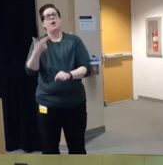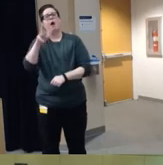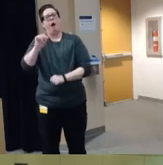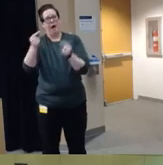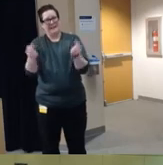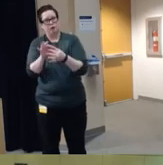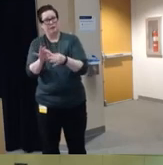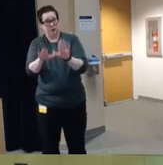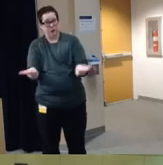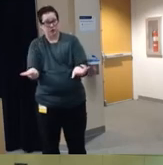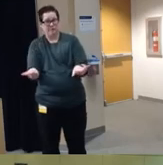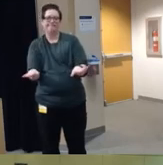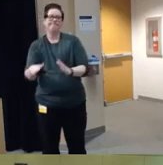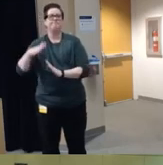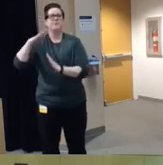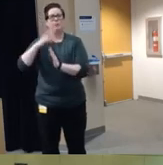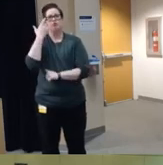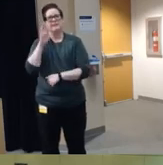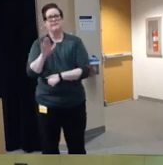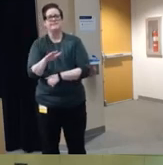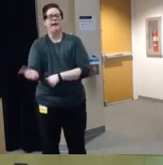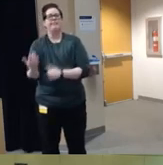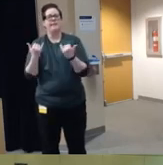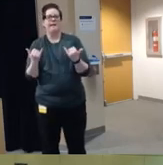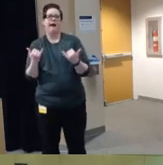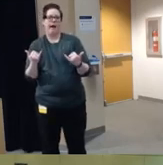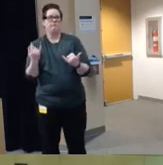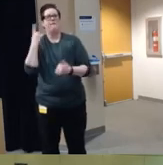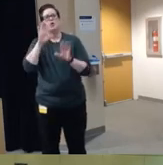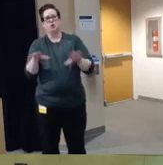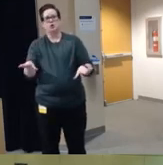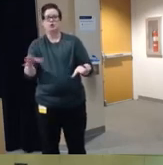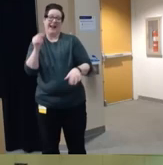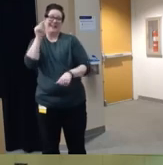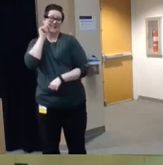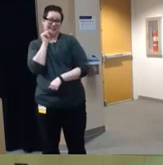are now the number one cause of death um for children and teens in the US between the ages